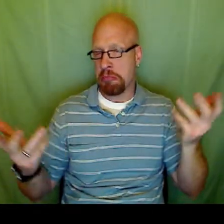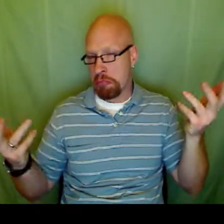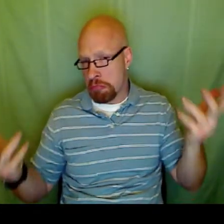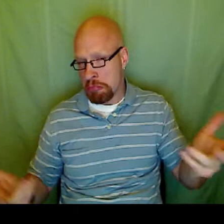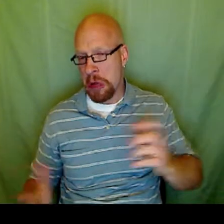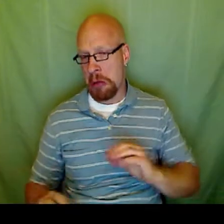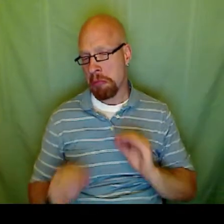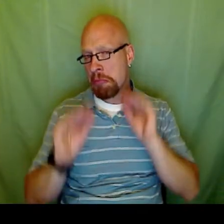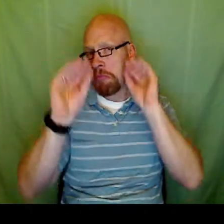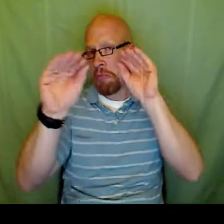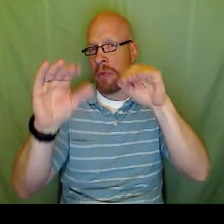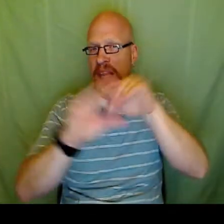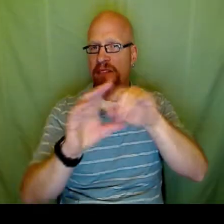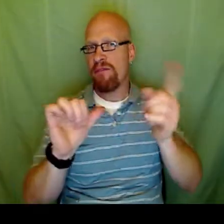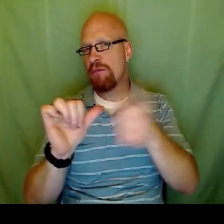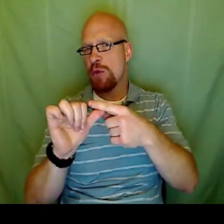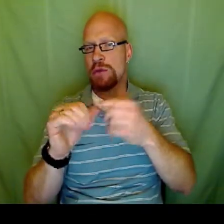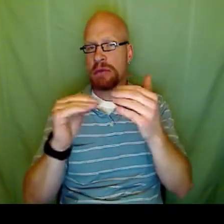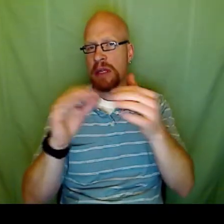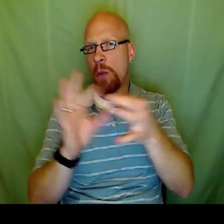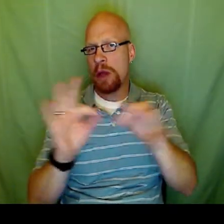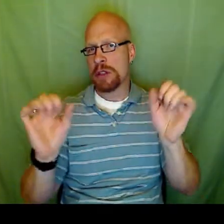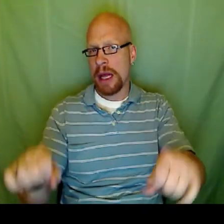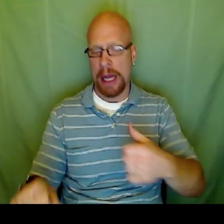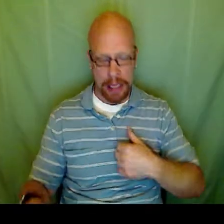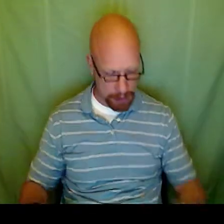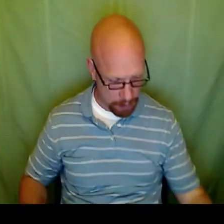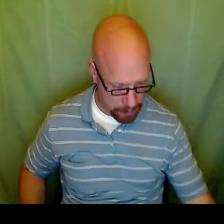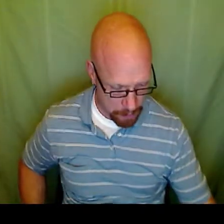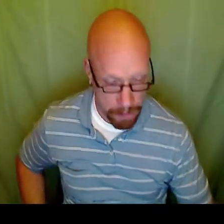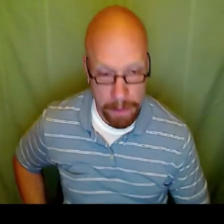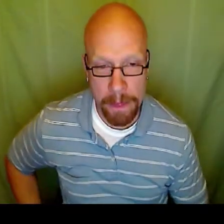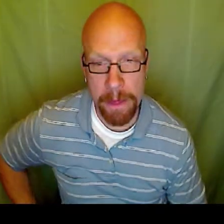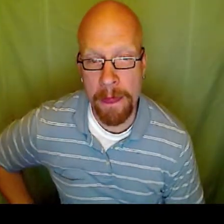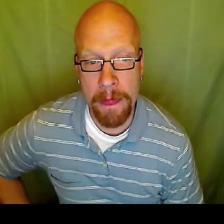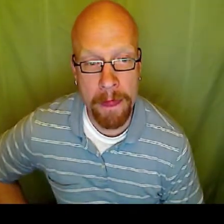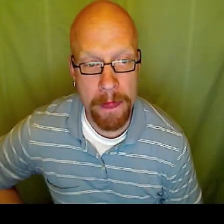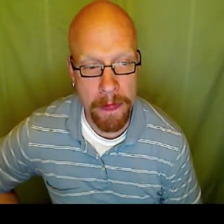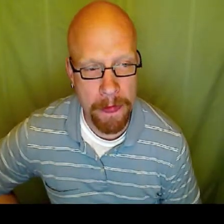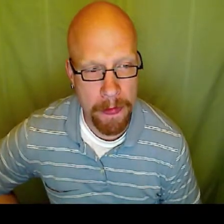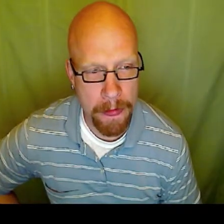If I'm remember correctly the first equation seemed easier so I'm going to replace it in that equation.